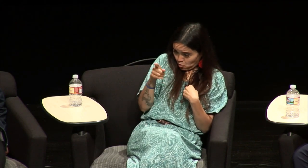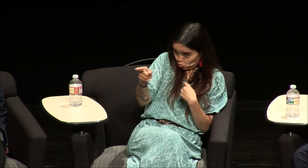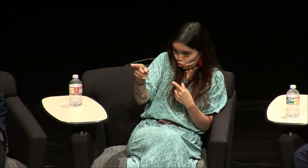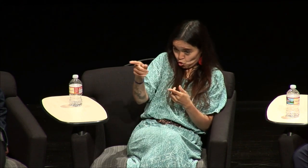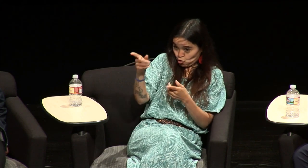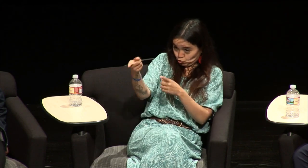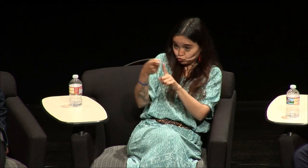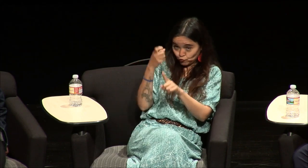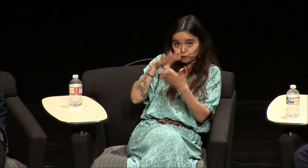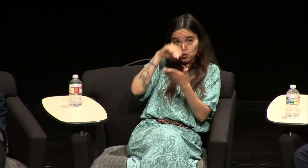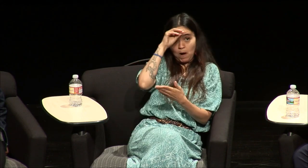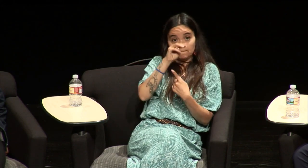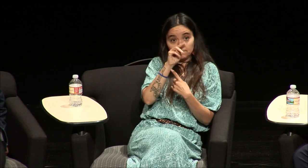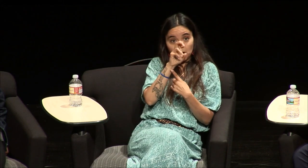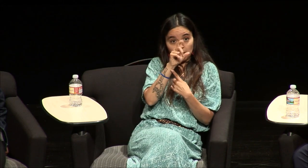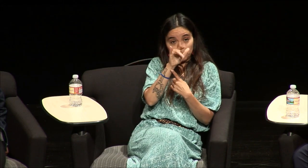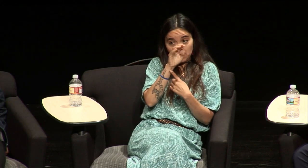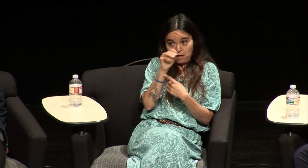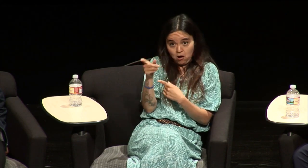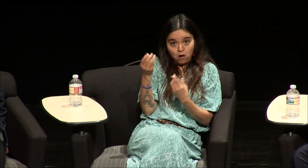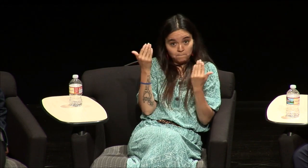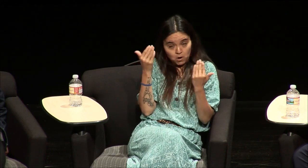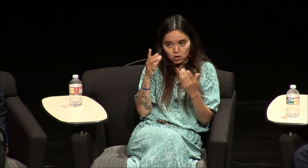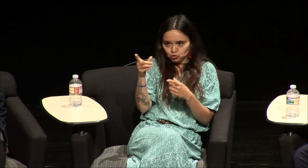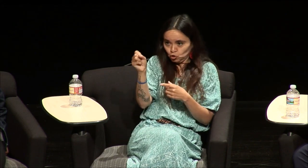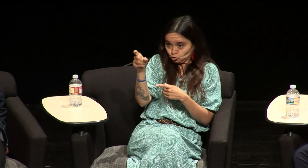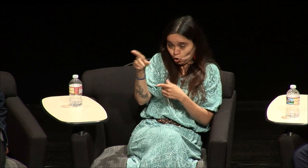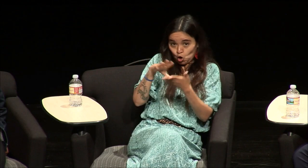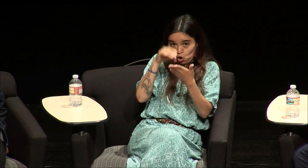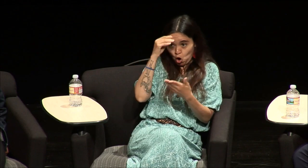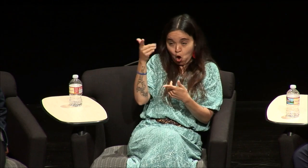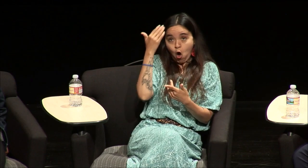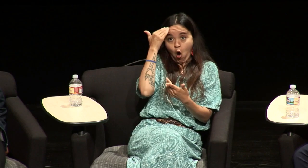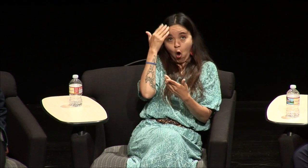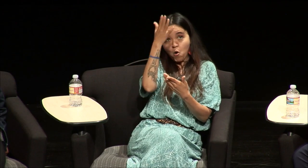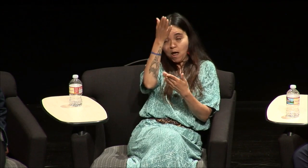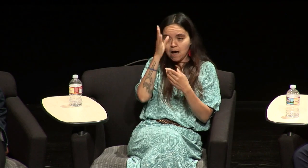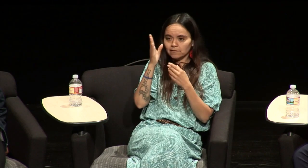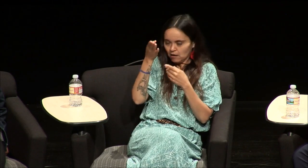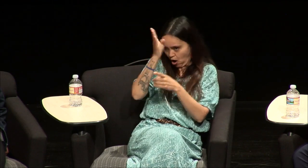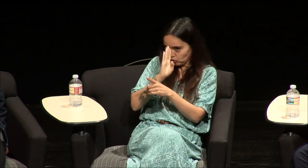and I was like you know you've learned Muslim culture you've learned you know